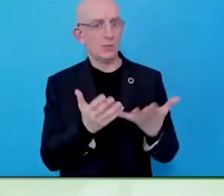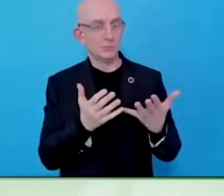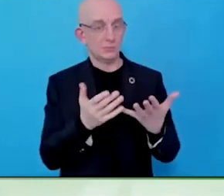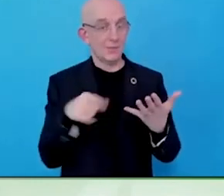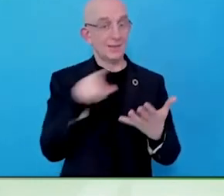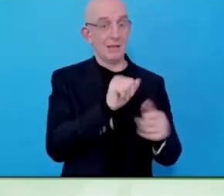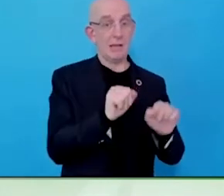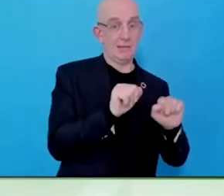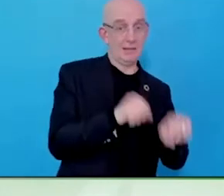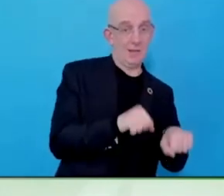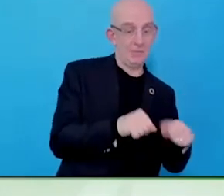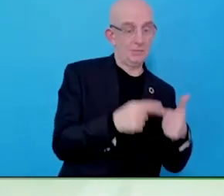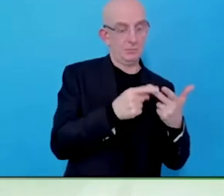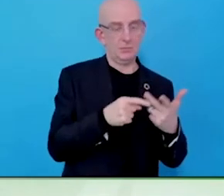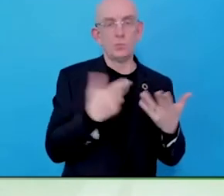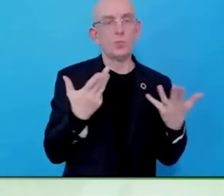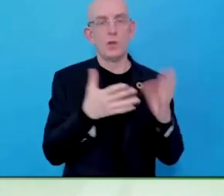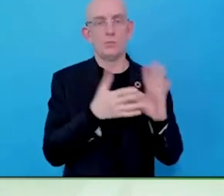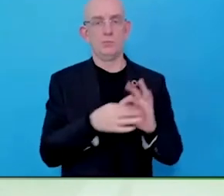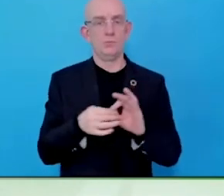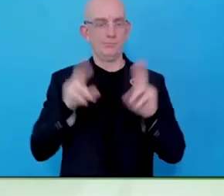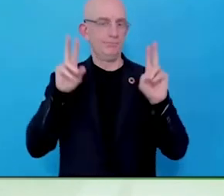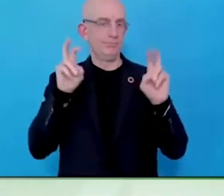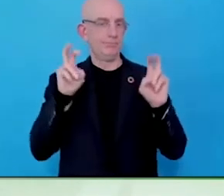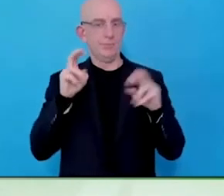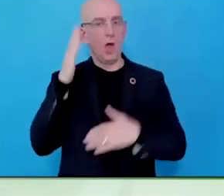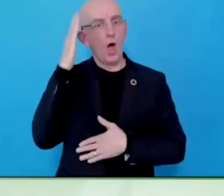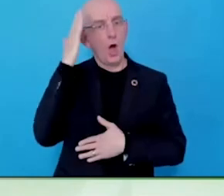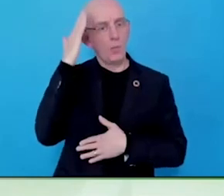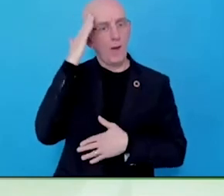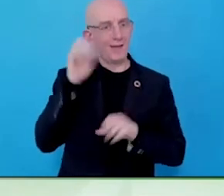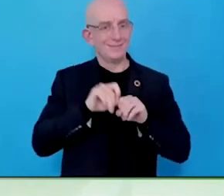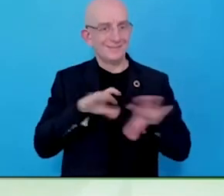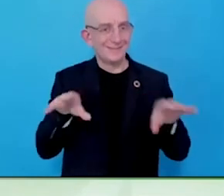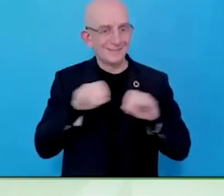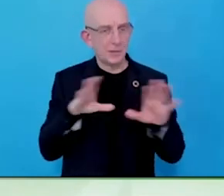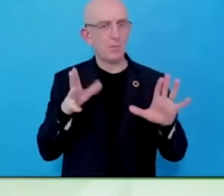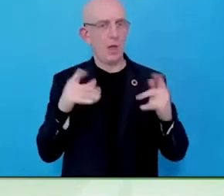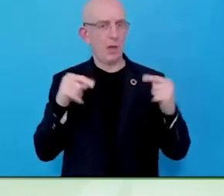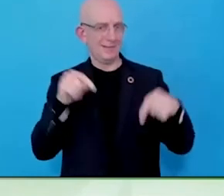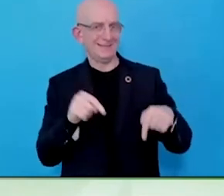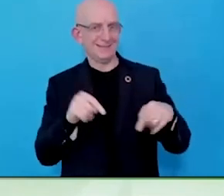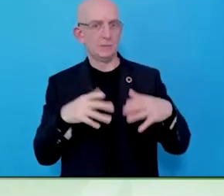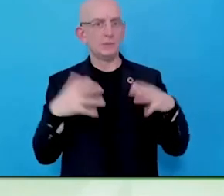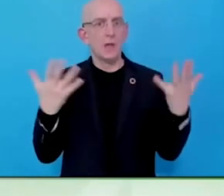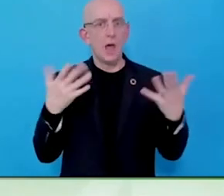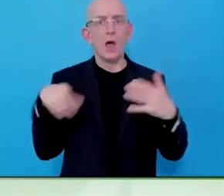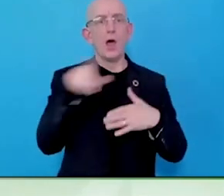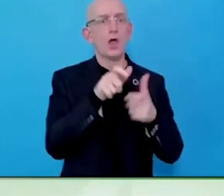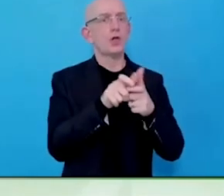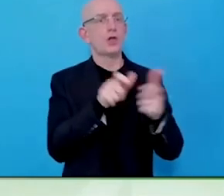I would start by offering the opportunity for people in the